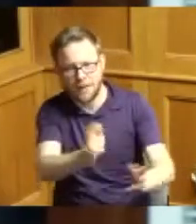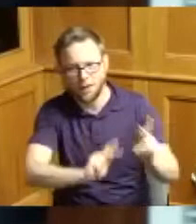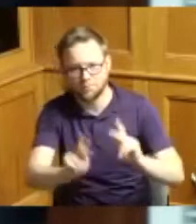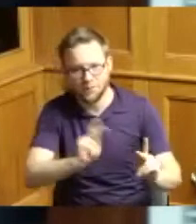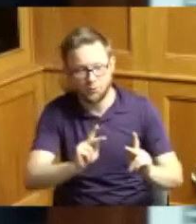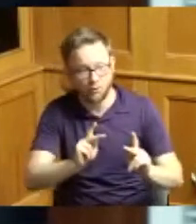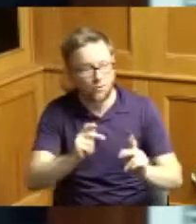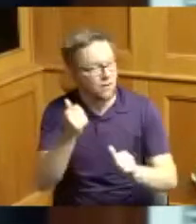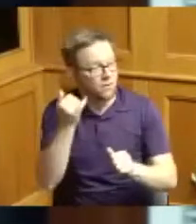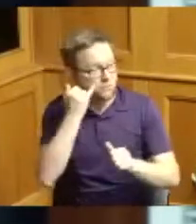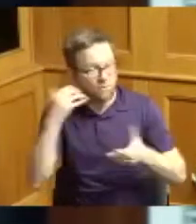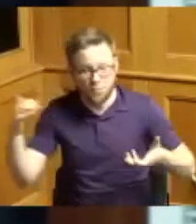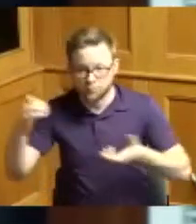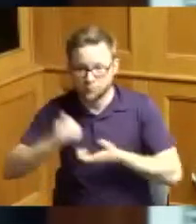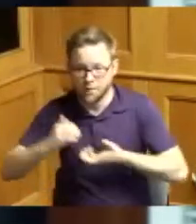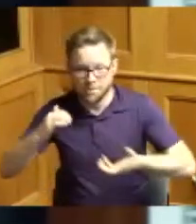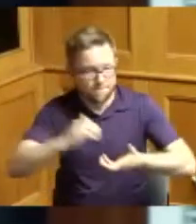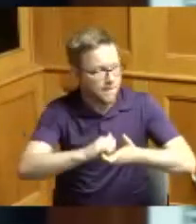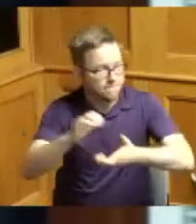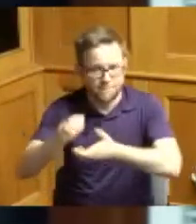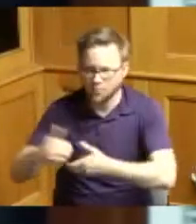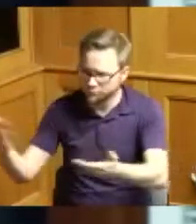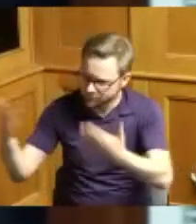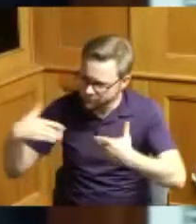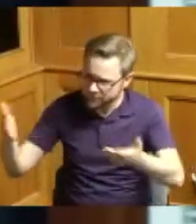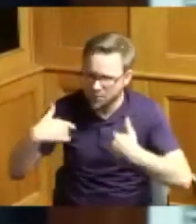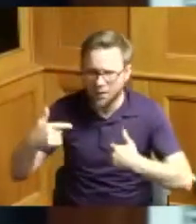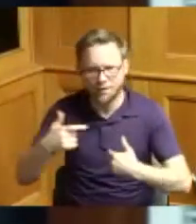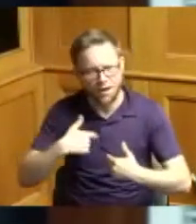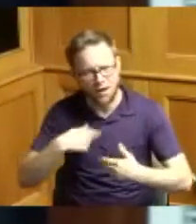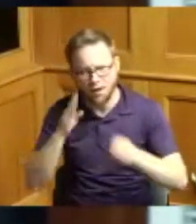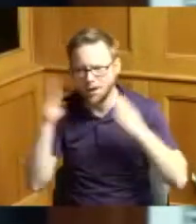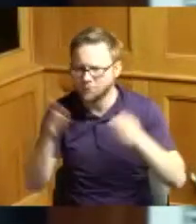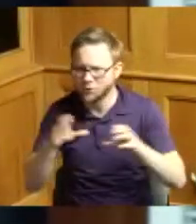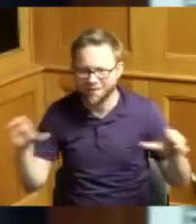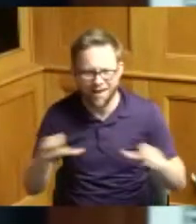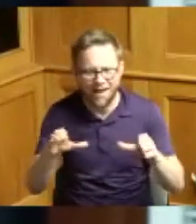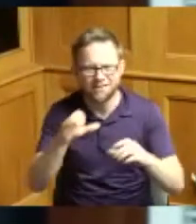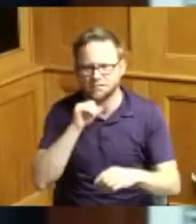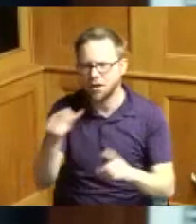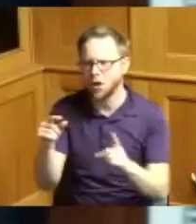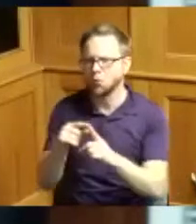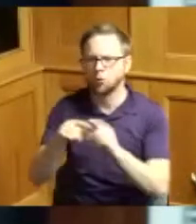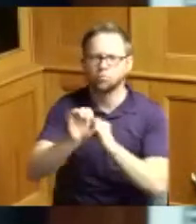to get that done let's do it I am a person of action and not words I don't do stuff to have a